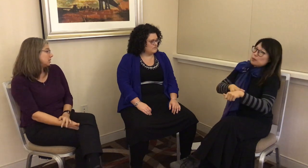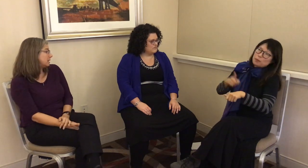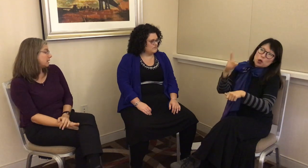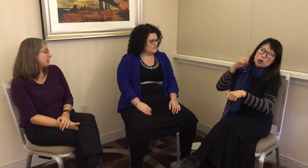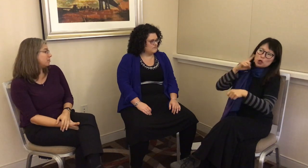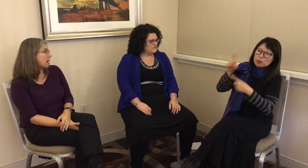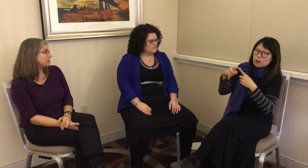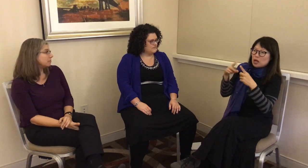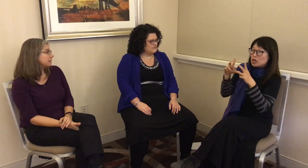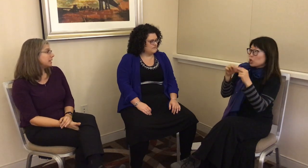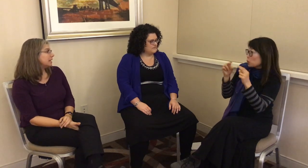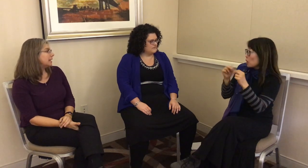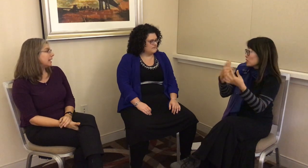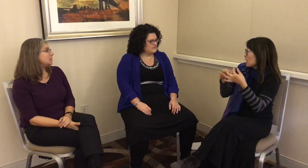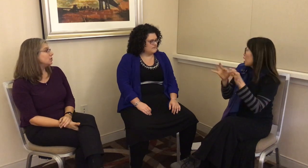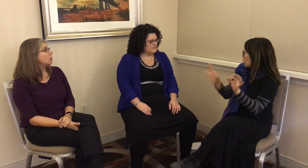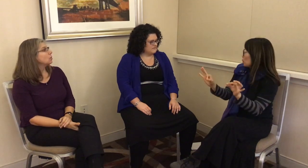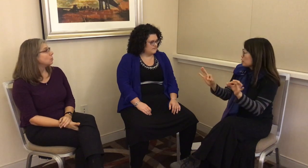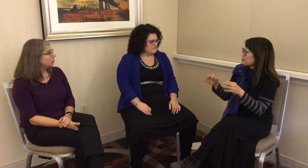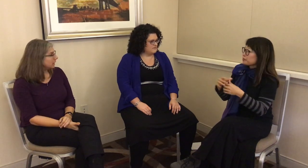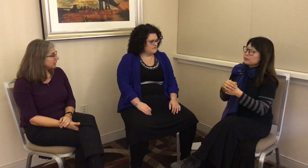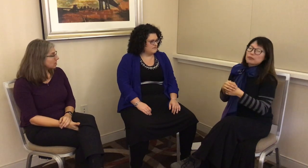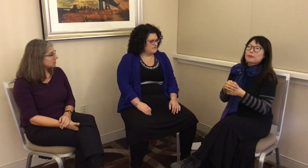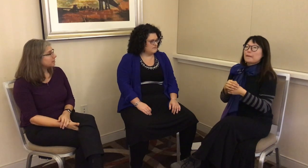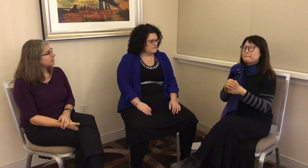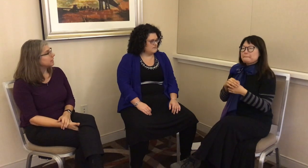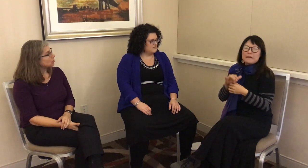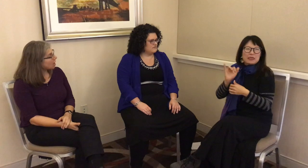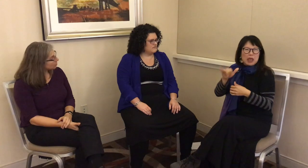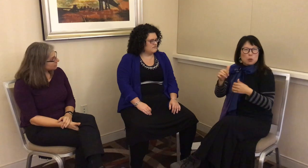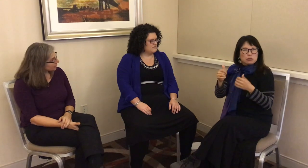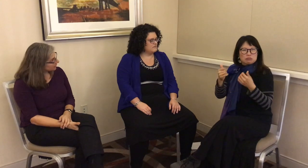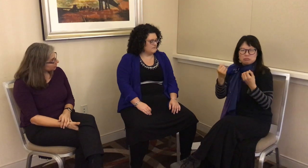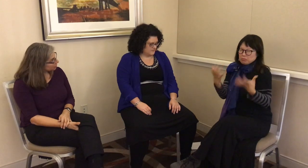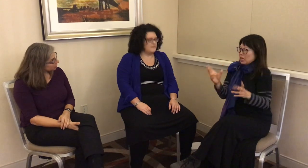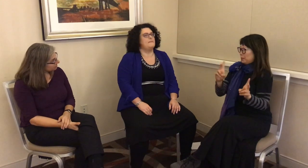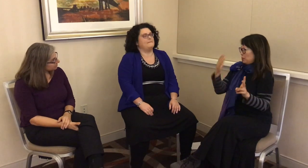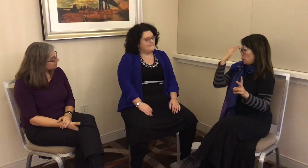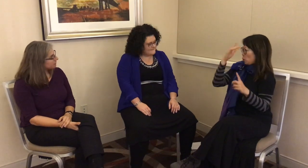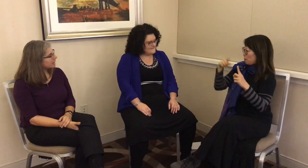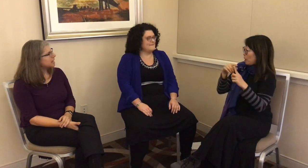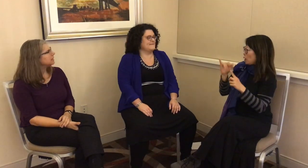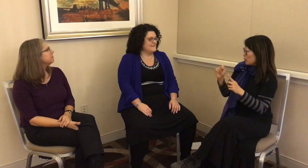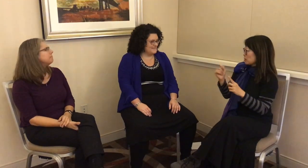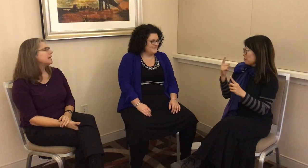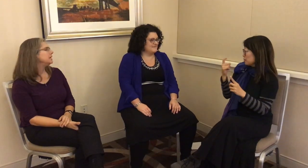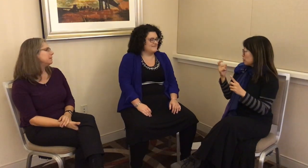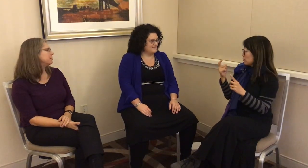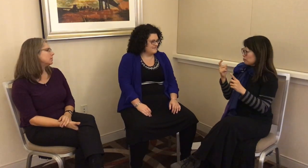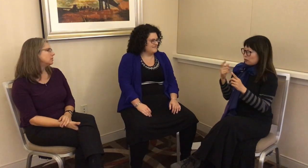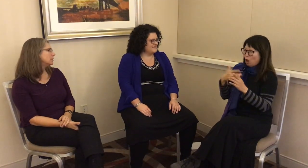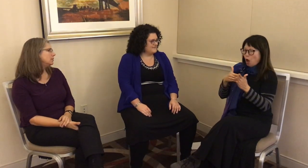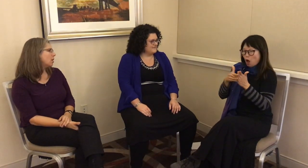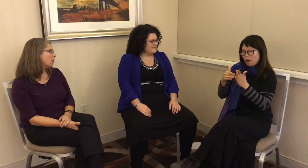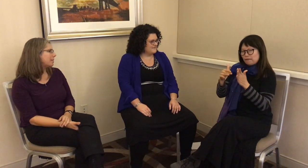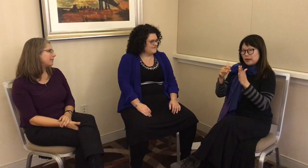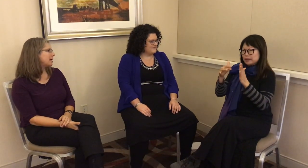that have popped up. We talked about Nicaraguan Sign Language. Many people know about that